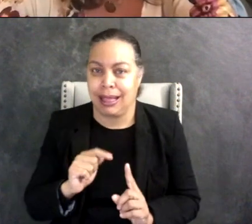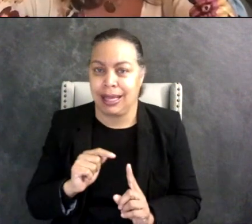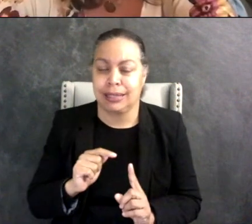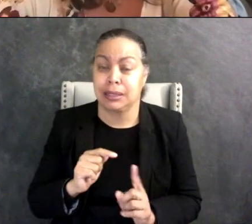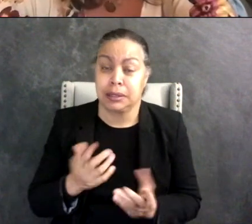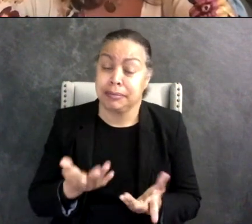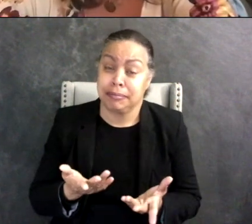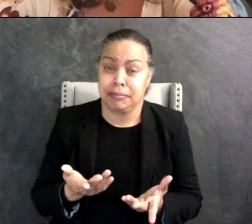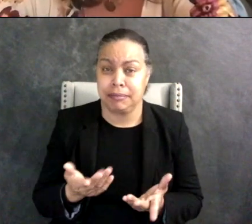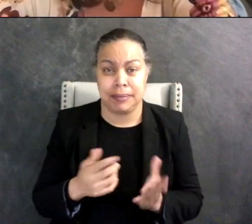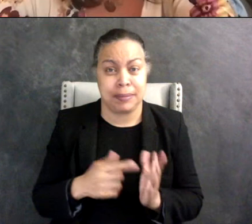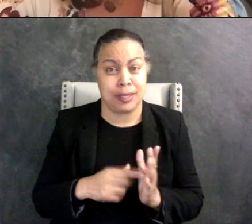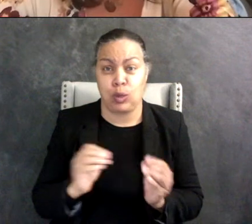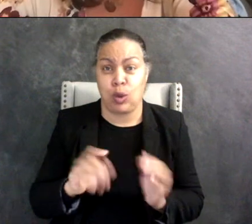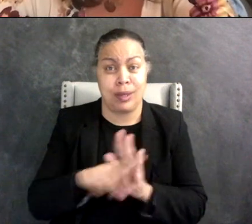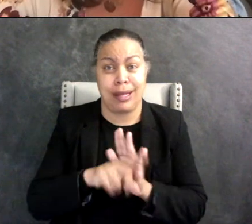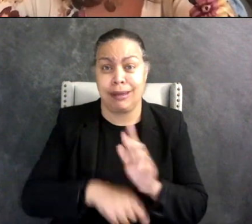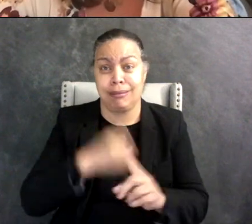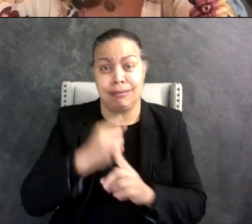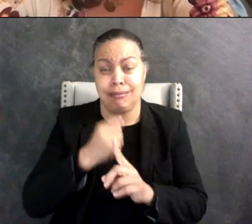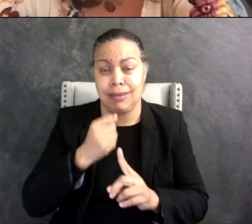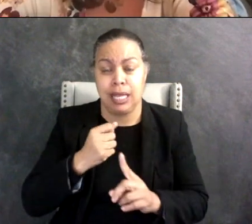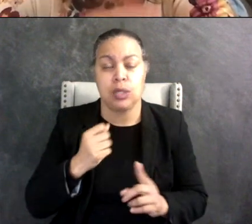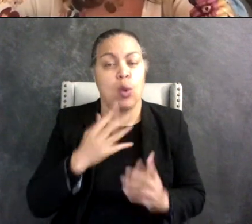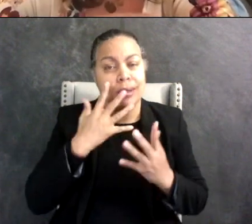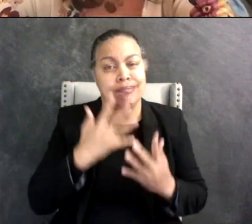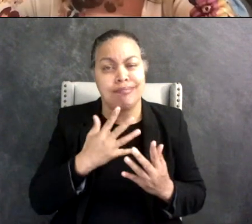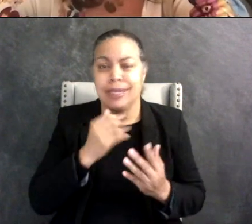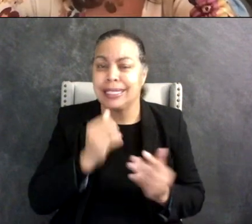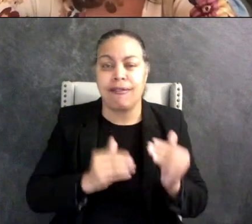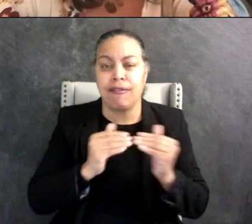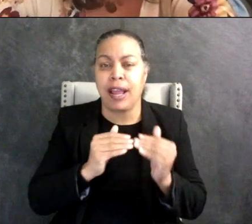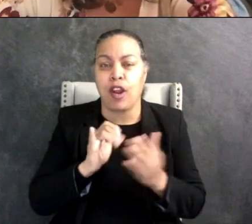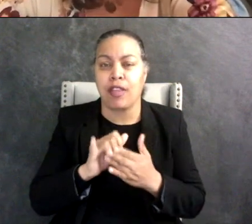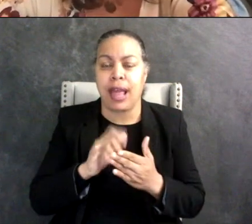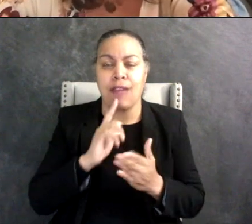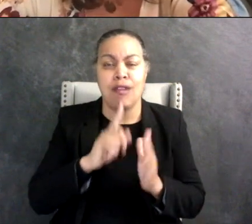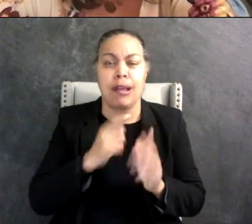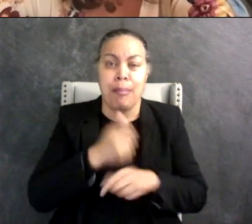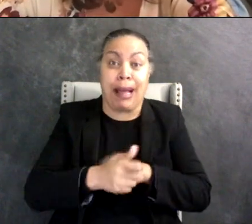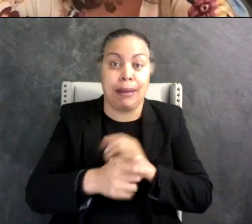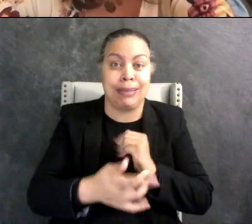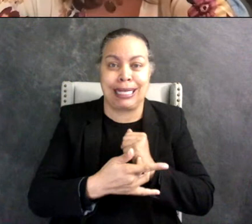kind of unfair that this stigma has been put on technology when in a lot of ways technology